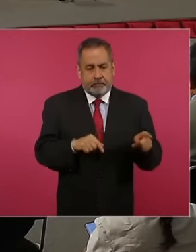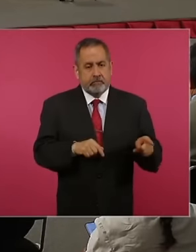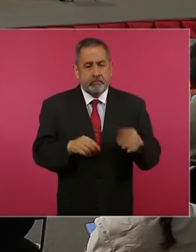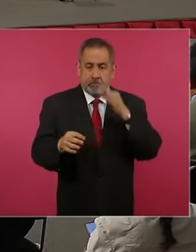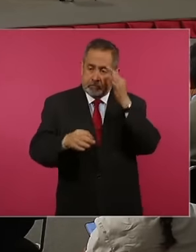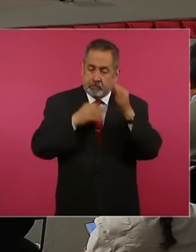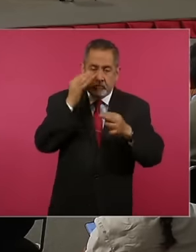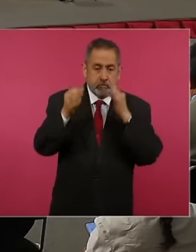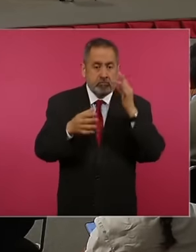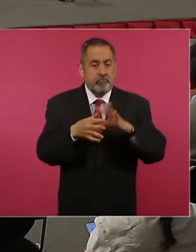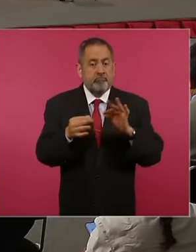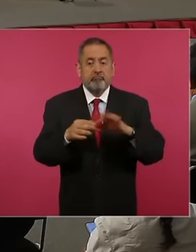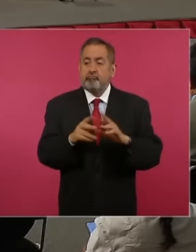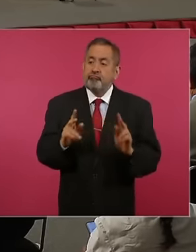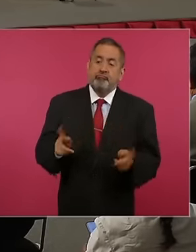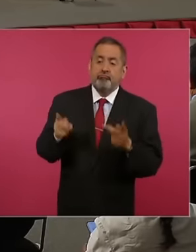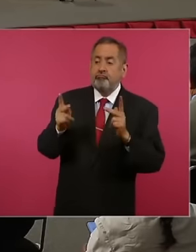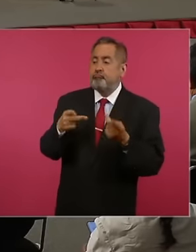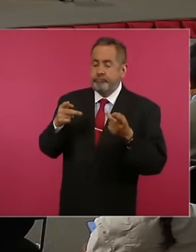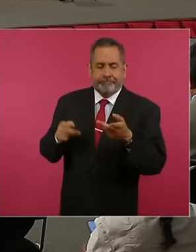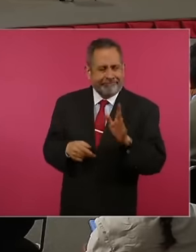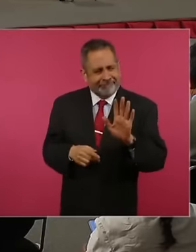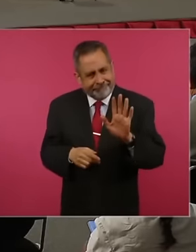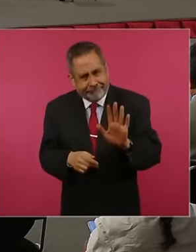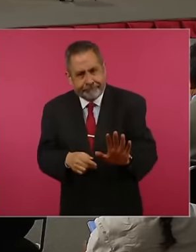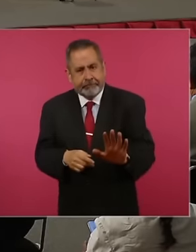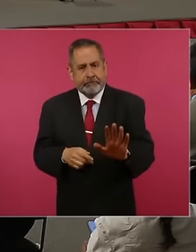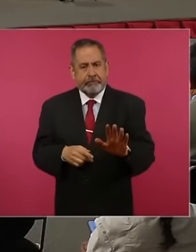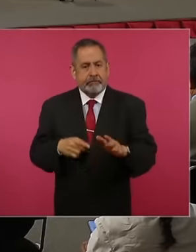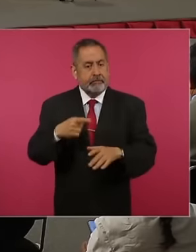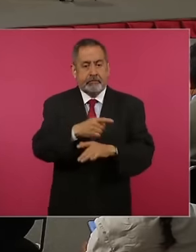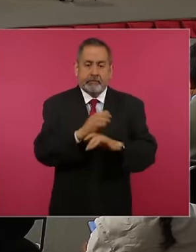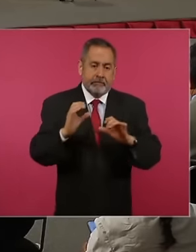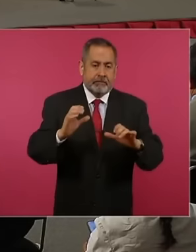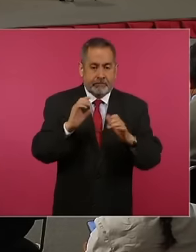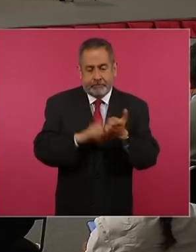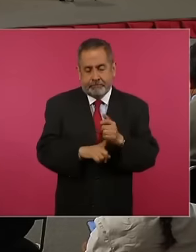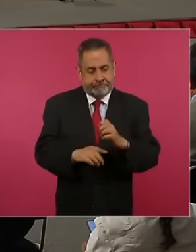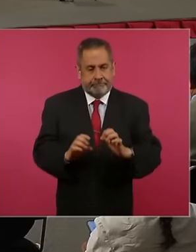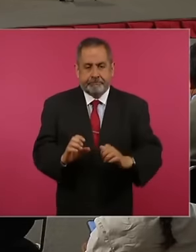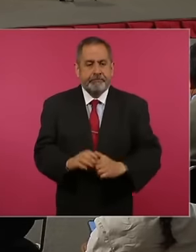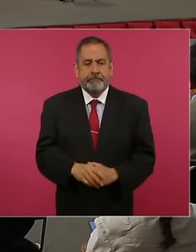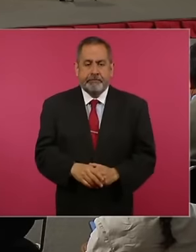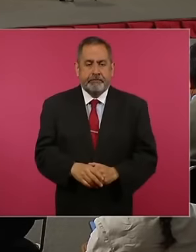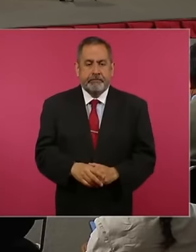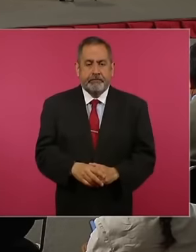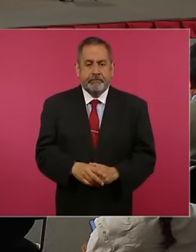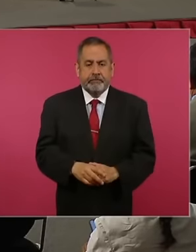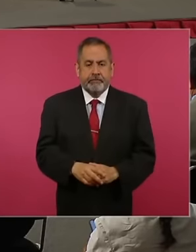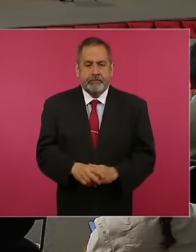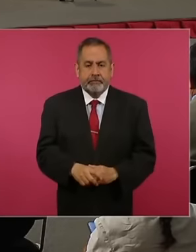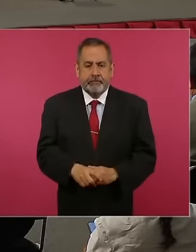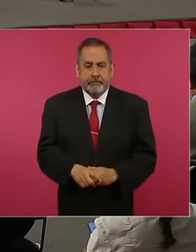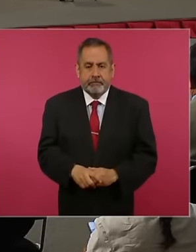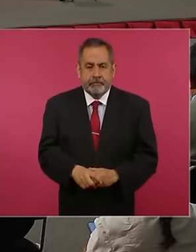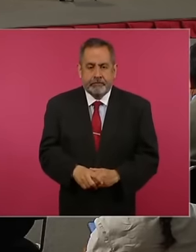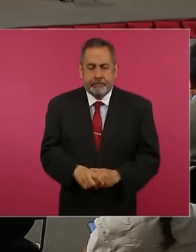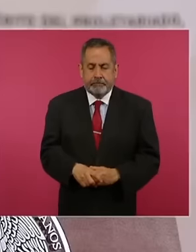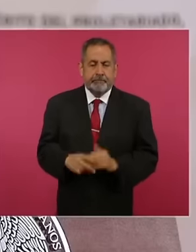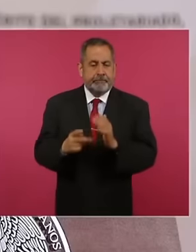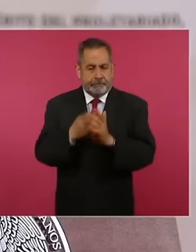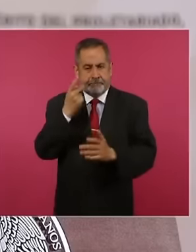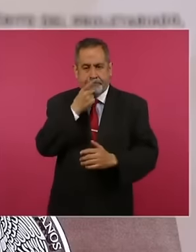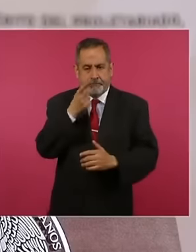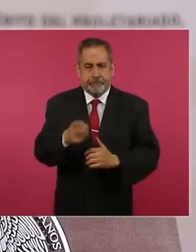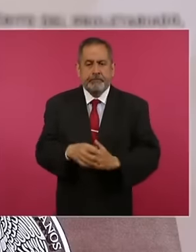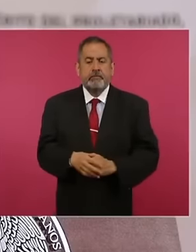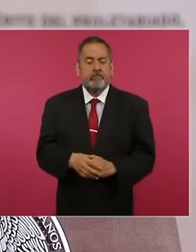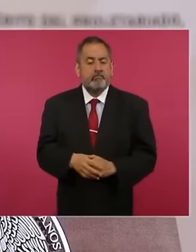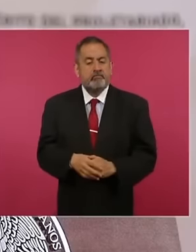and sales. These types of scams are also found here. Once again we call on